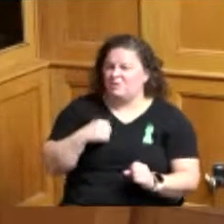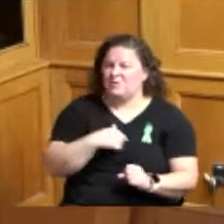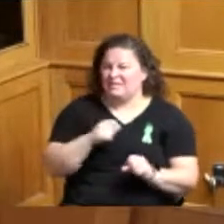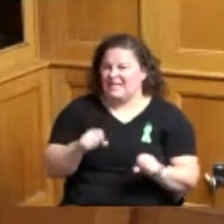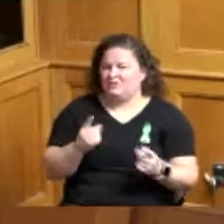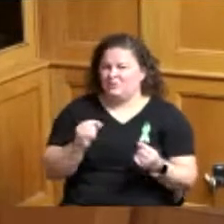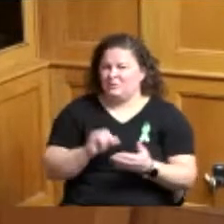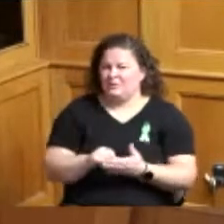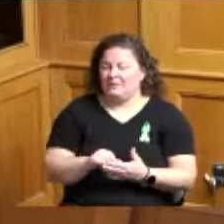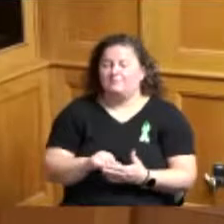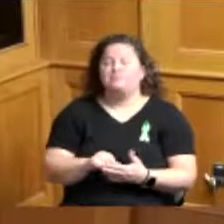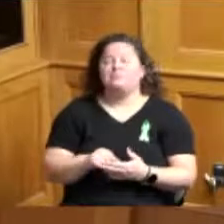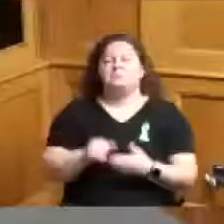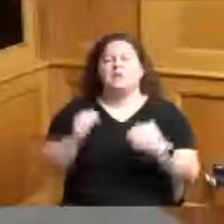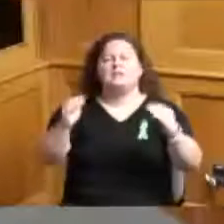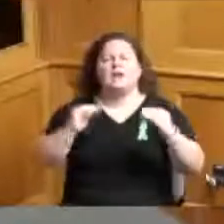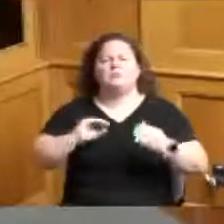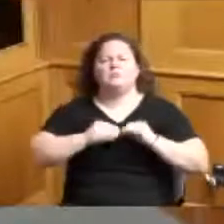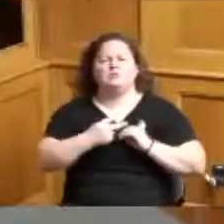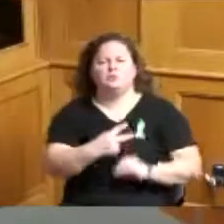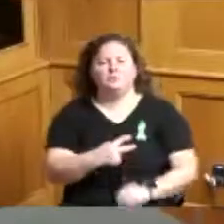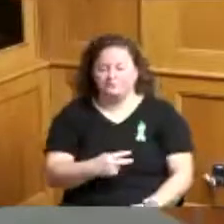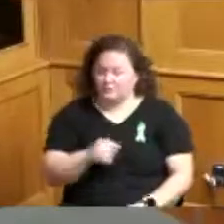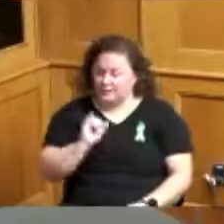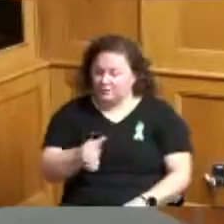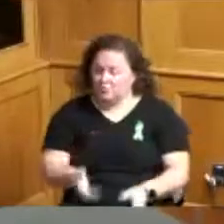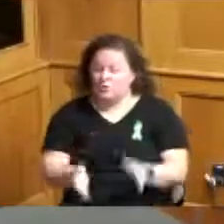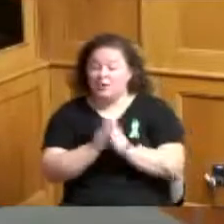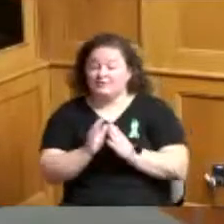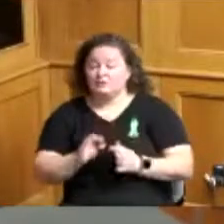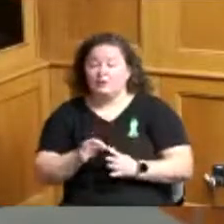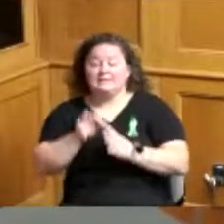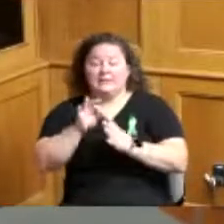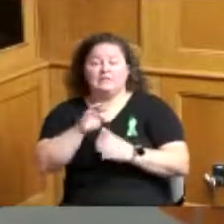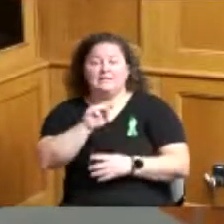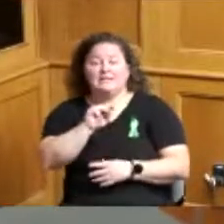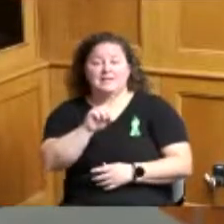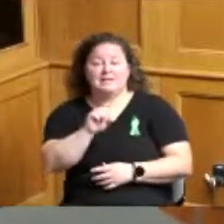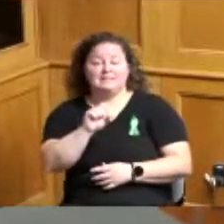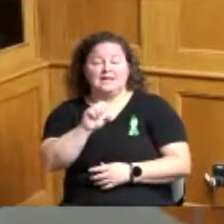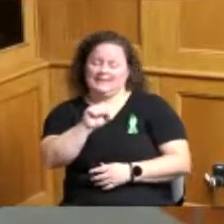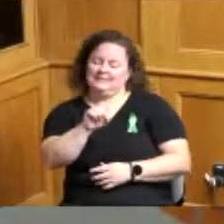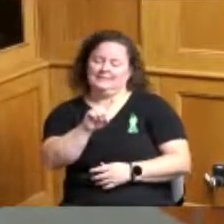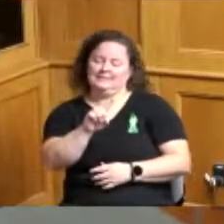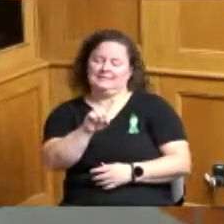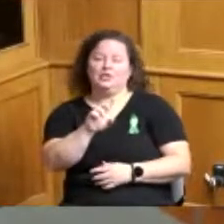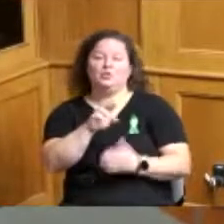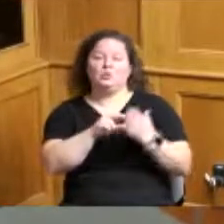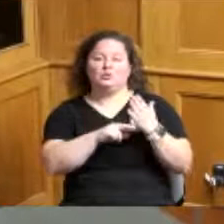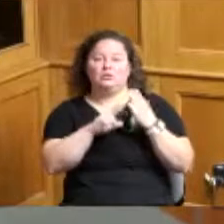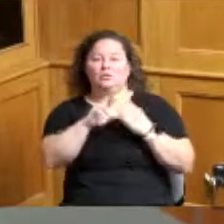item number two is a requested exception to the MSD rules and regulations article 2 section 206